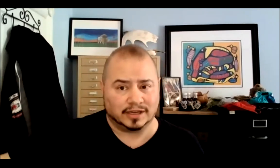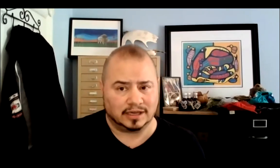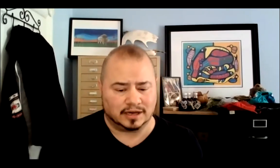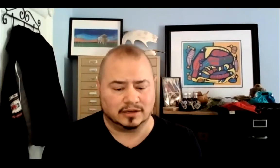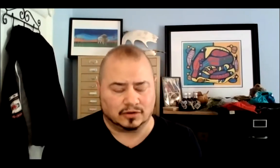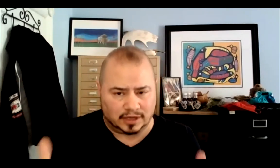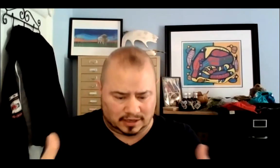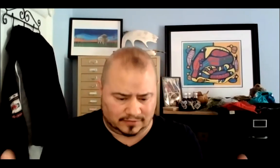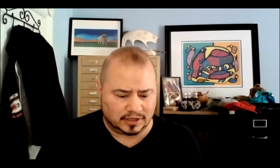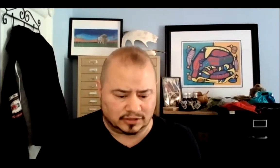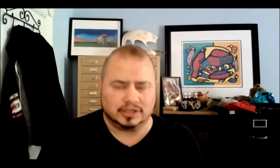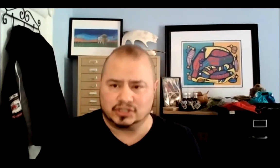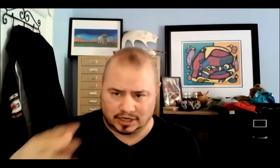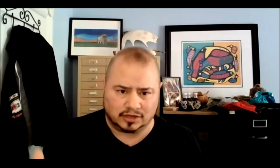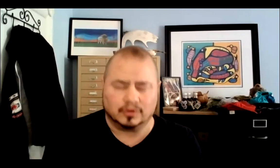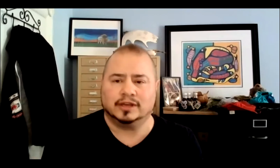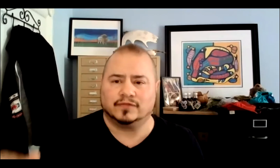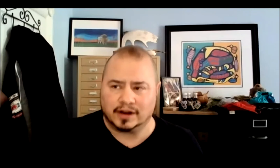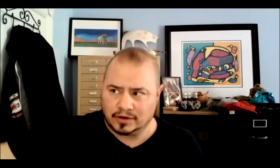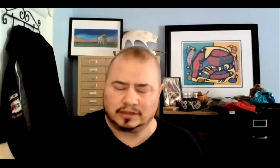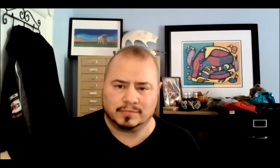I'm lucky I can create, I have a little dish and I can create fire in it in the